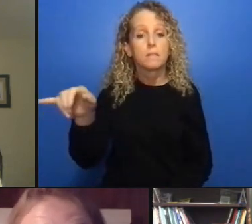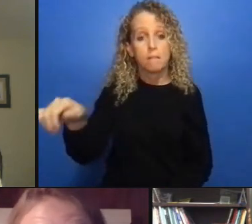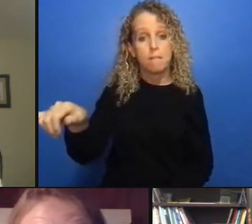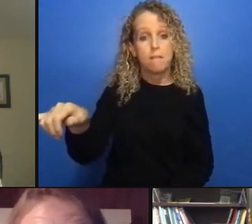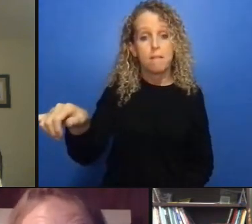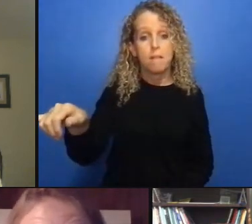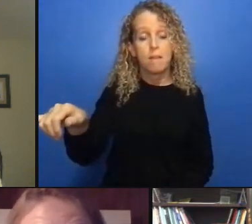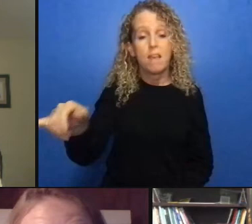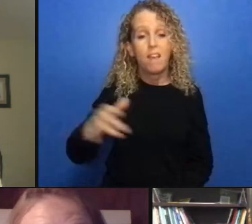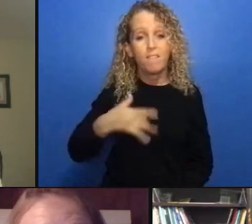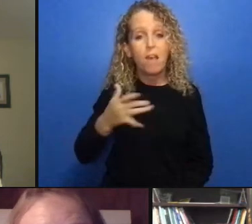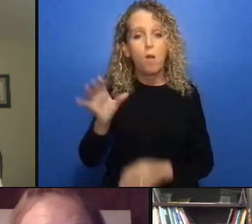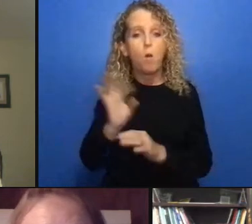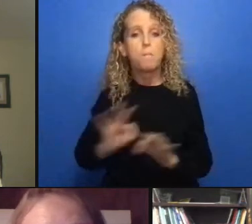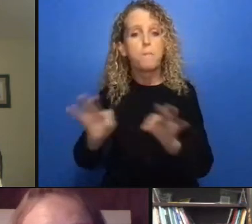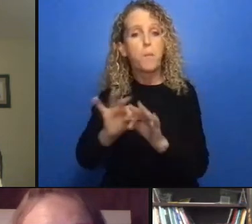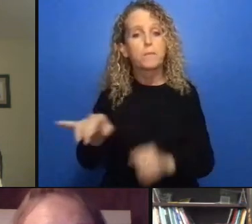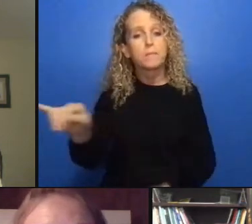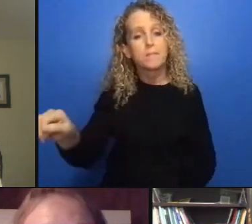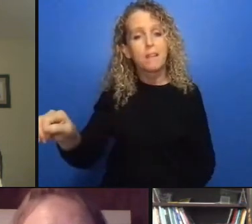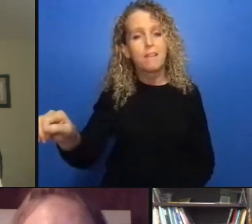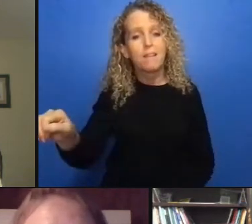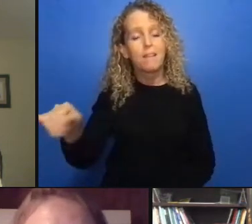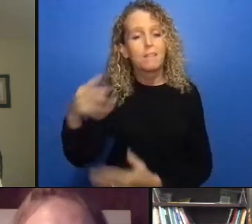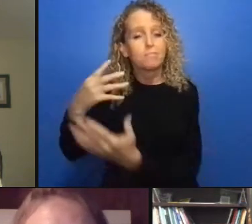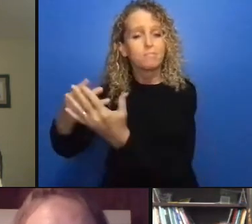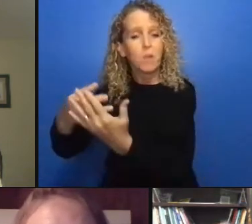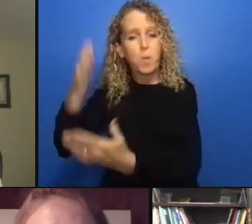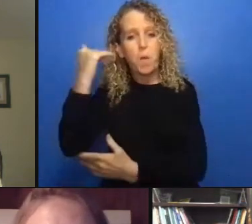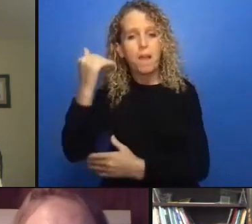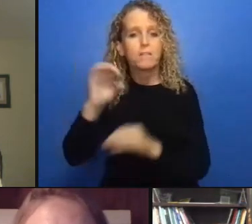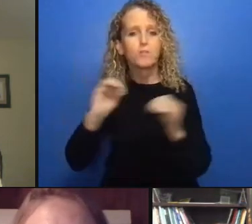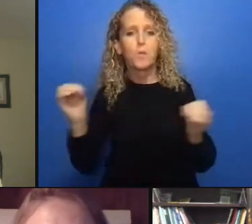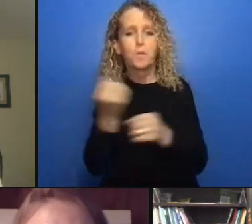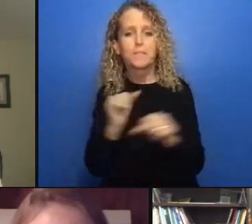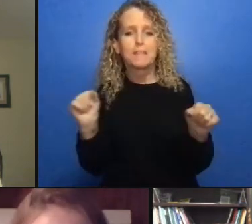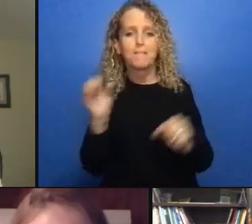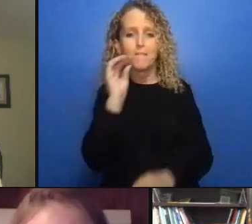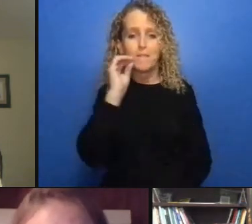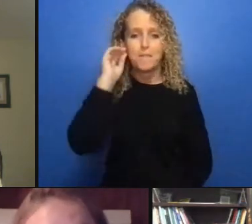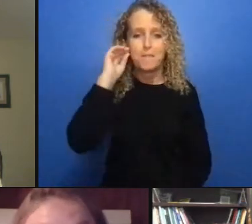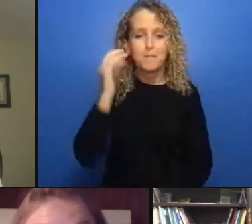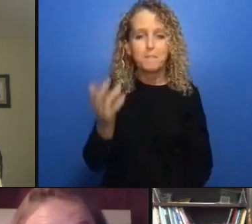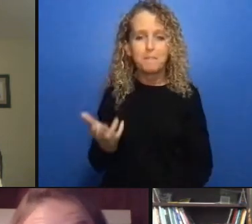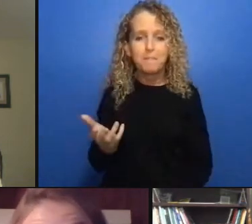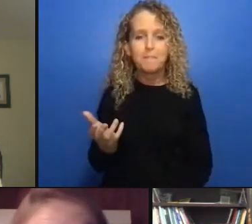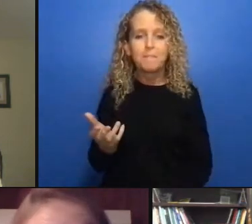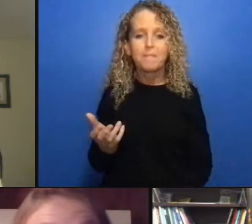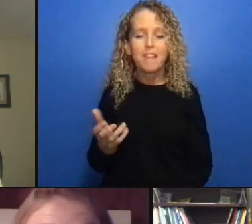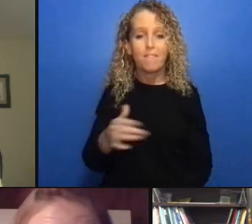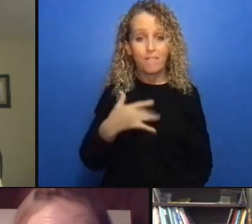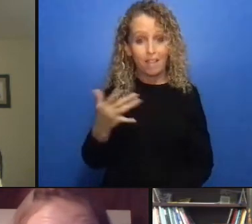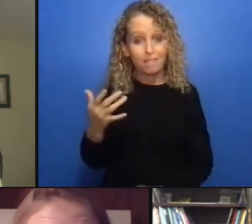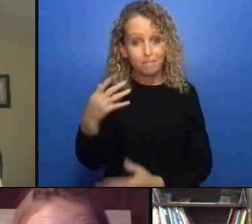okay I think we are going to do one more question just looking at what's on the screen now we have a